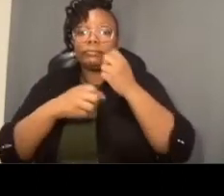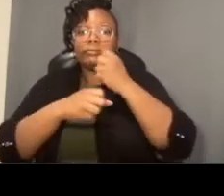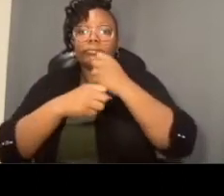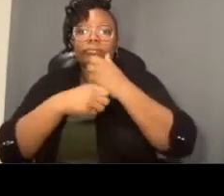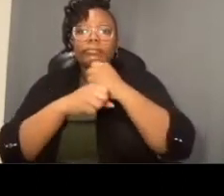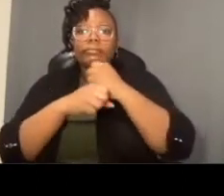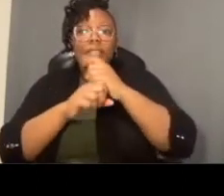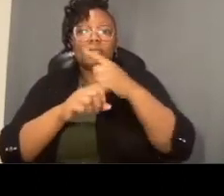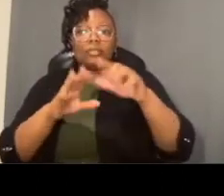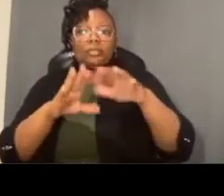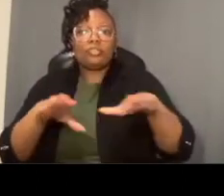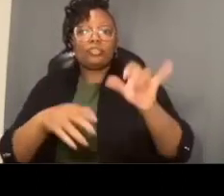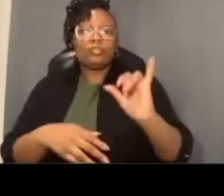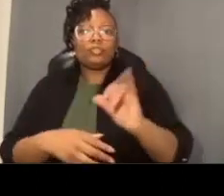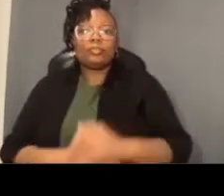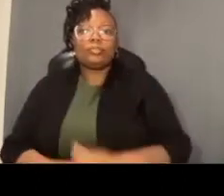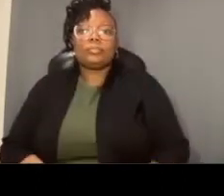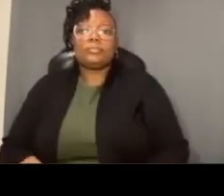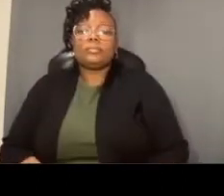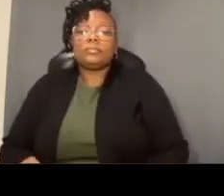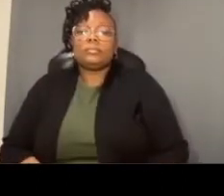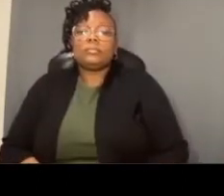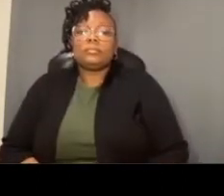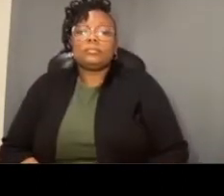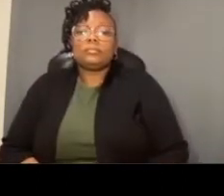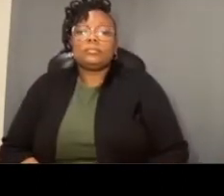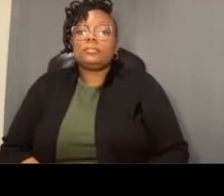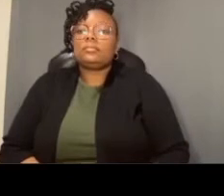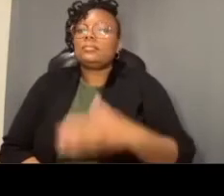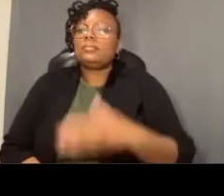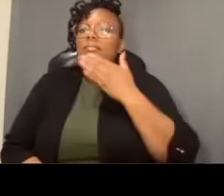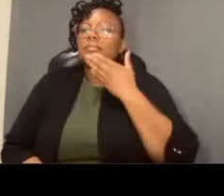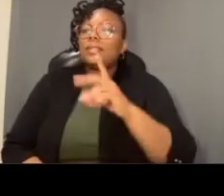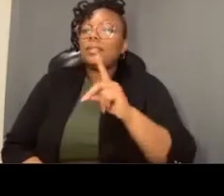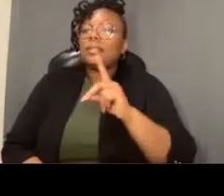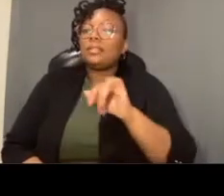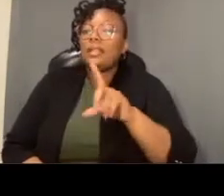more questions too in the q a so i want to make sure i turn it back over to ian so we can get